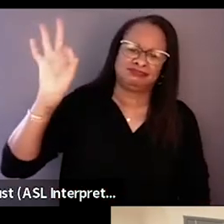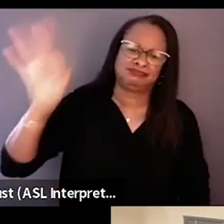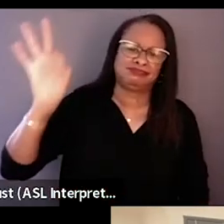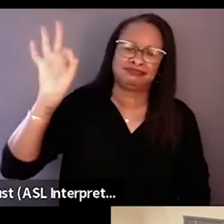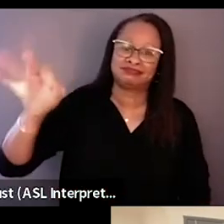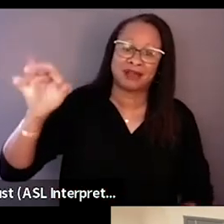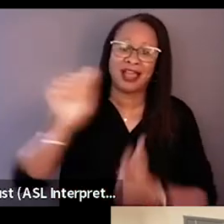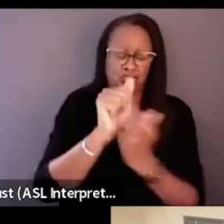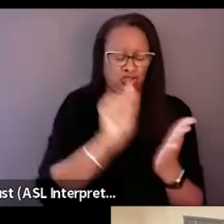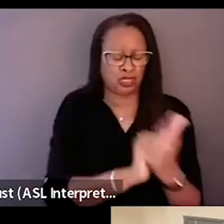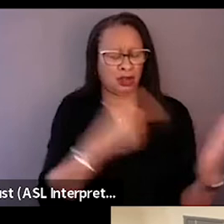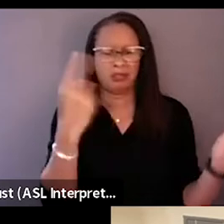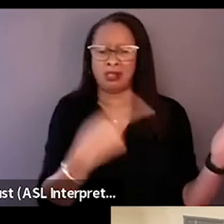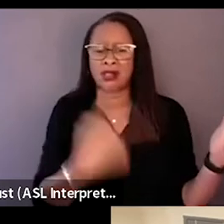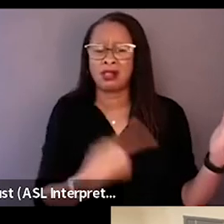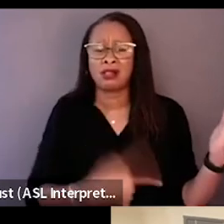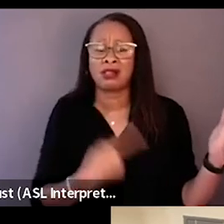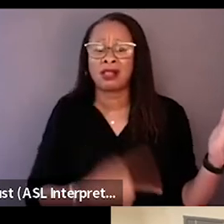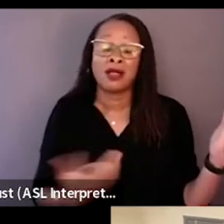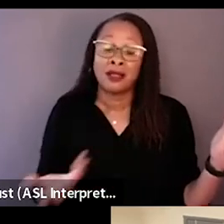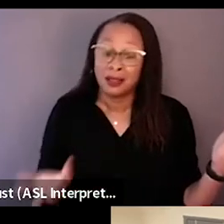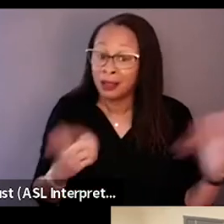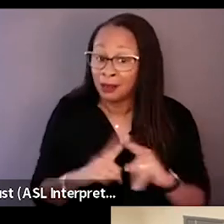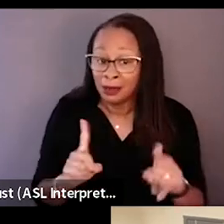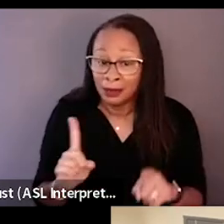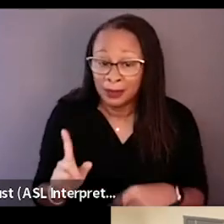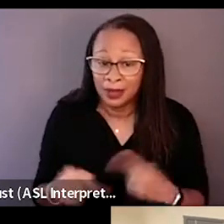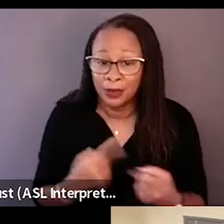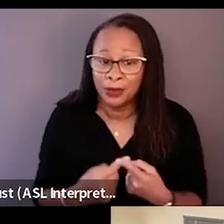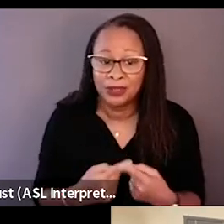And I think when it comes to creating real change